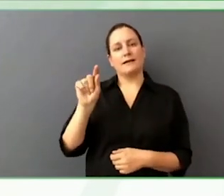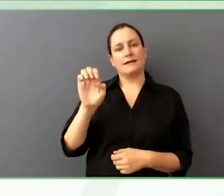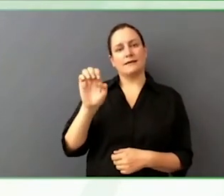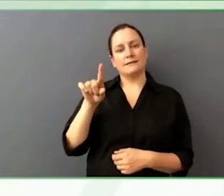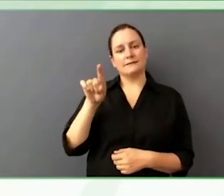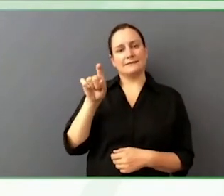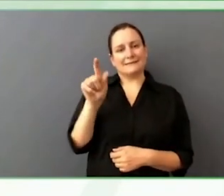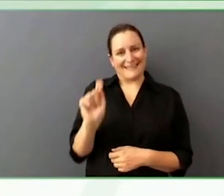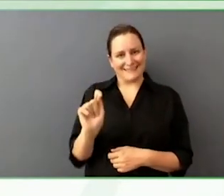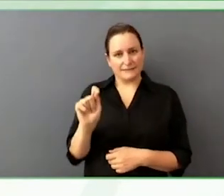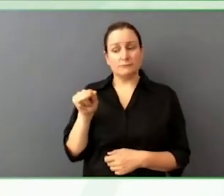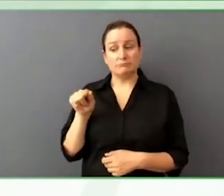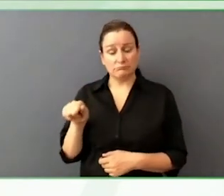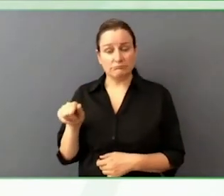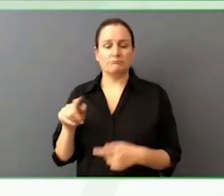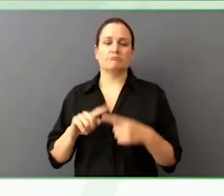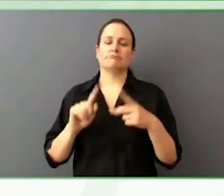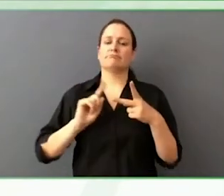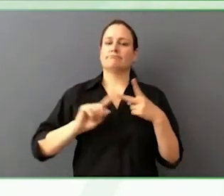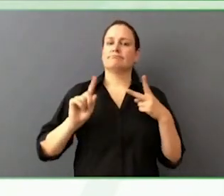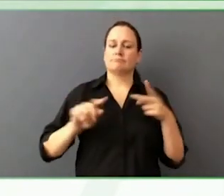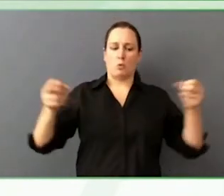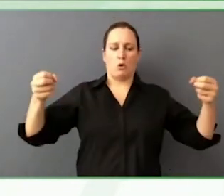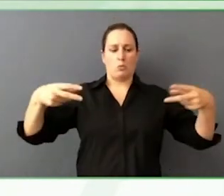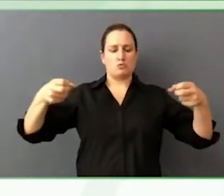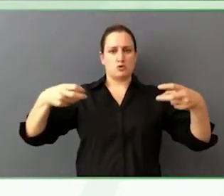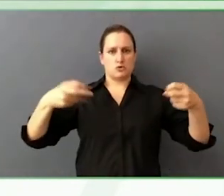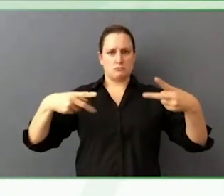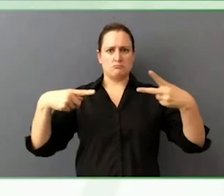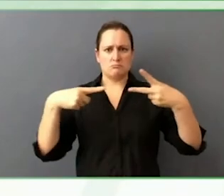Washington Post are doing and how are they informed by accessibility